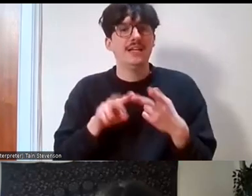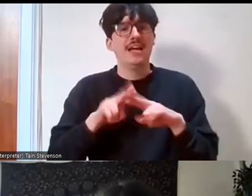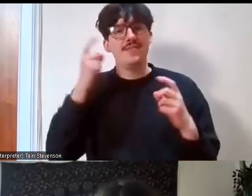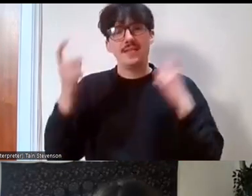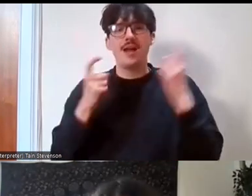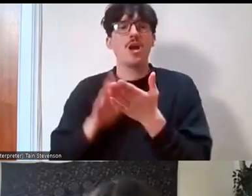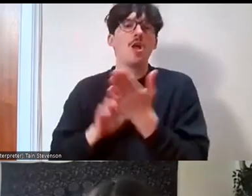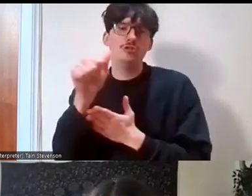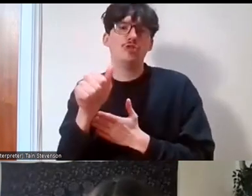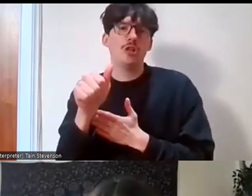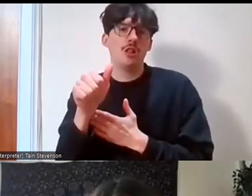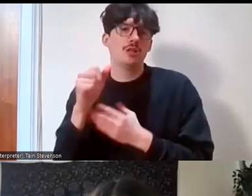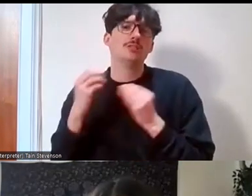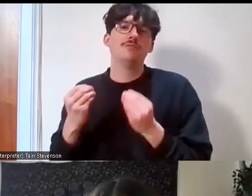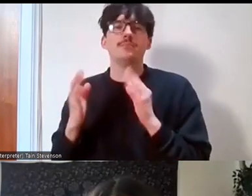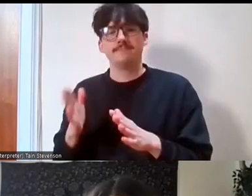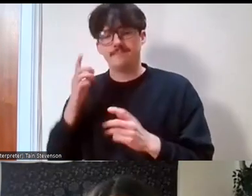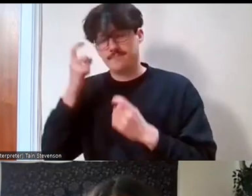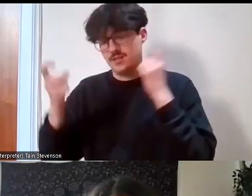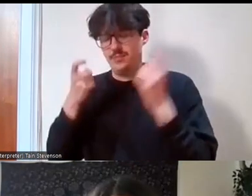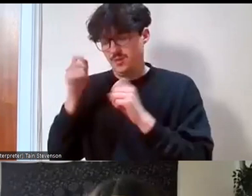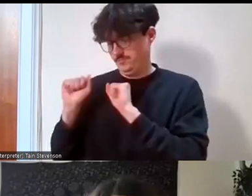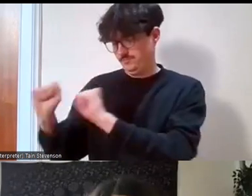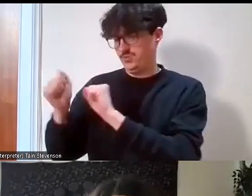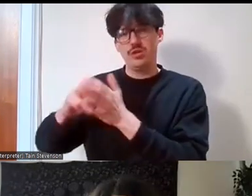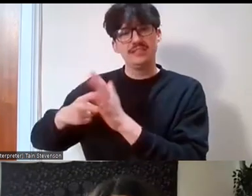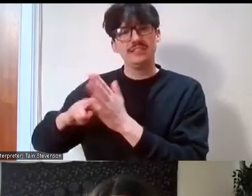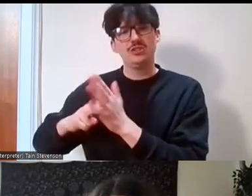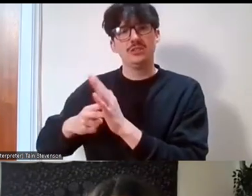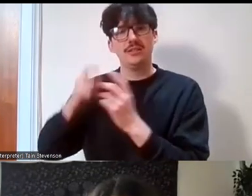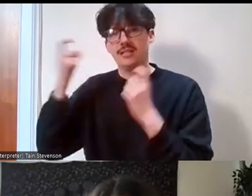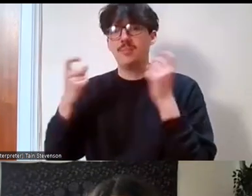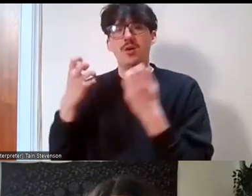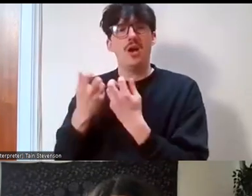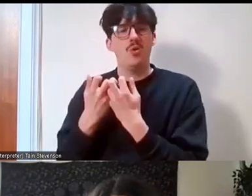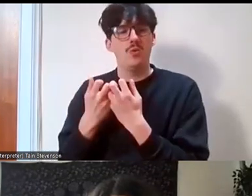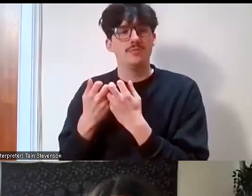really you need to consider in your organisation and how that kind of comes across and how that